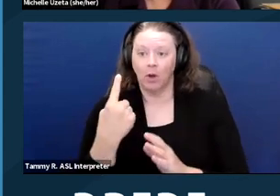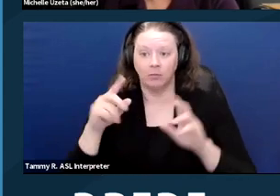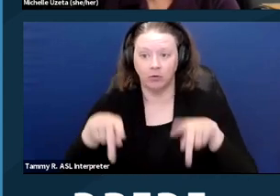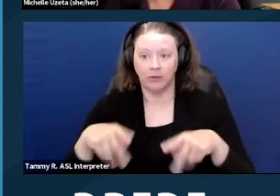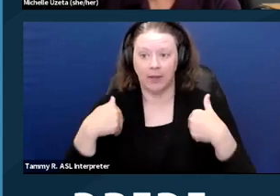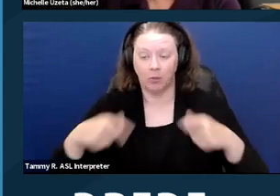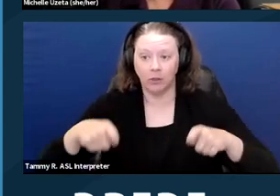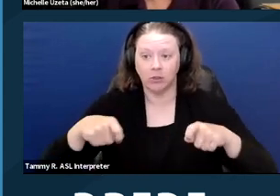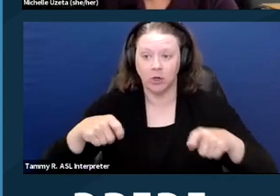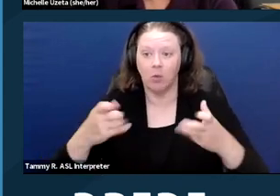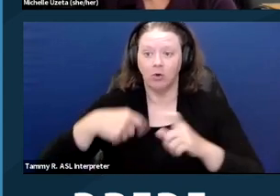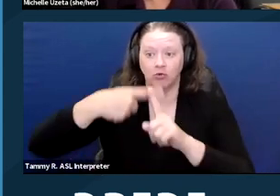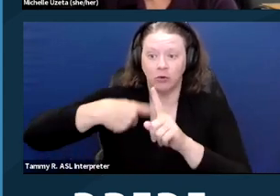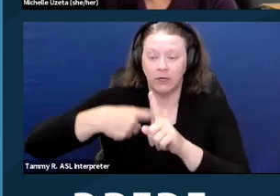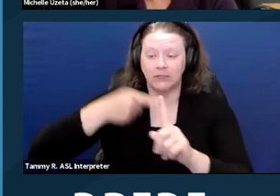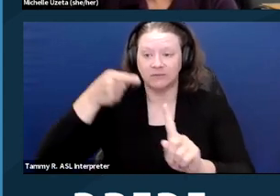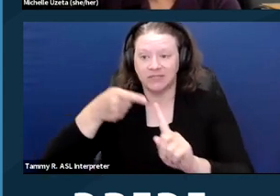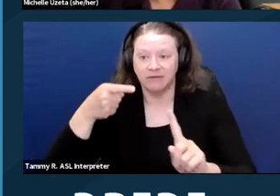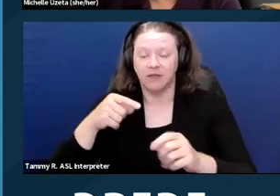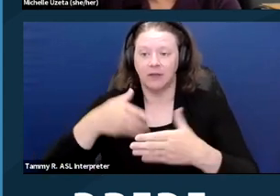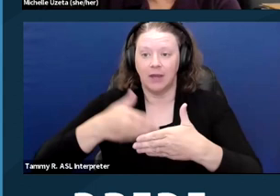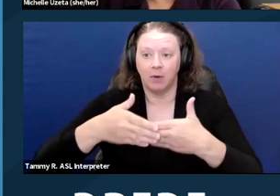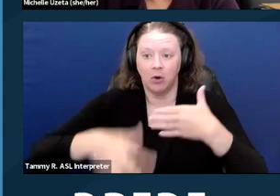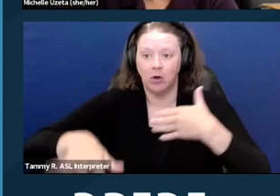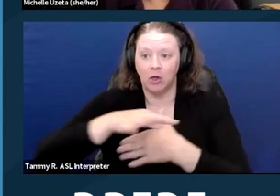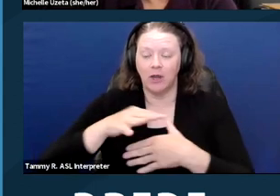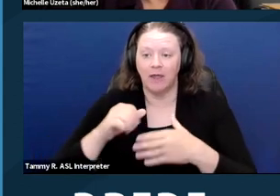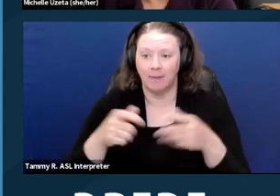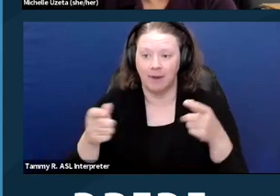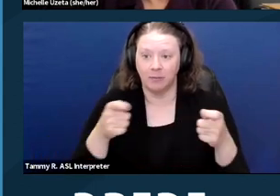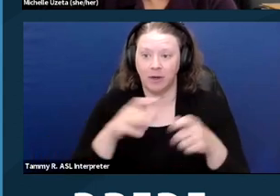The management company suggested that they may want to look at the next town over